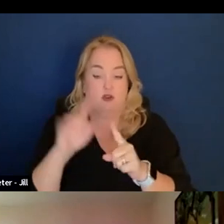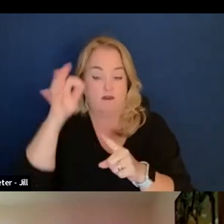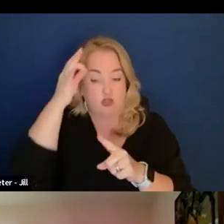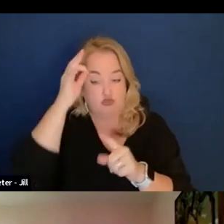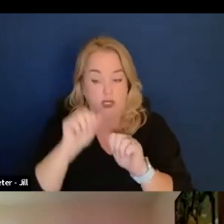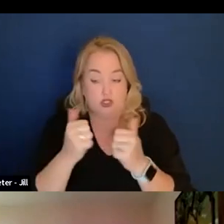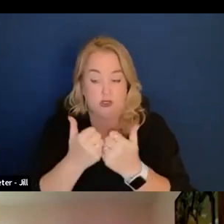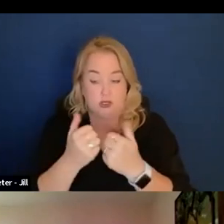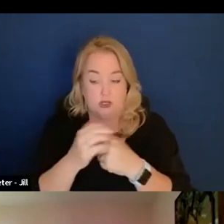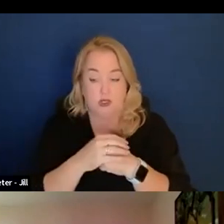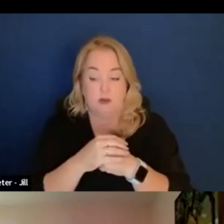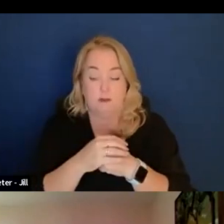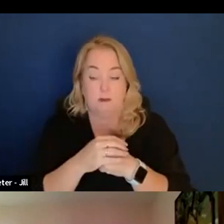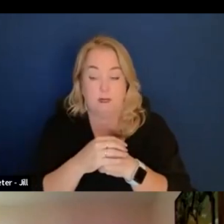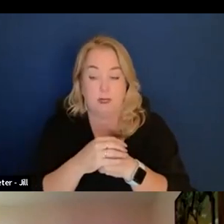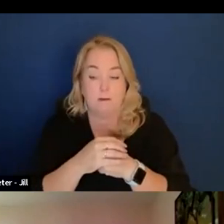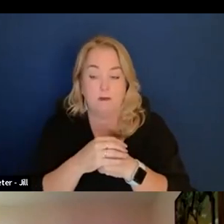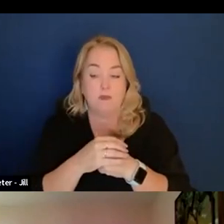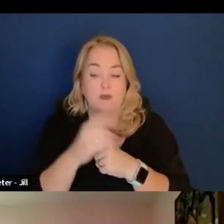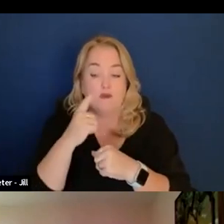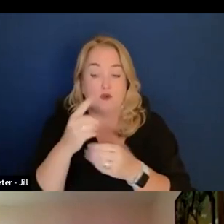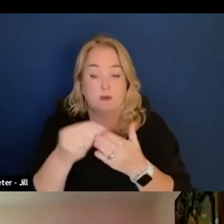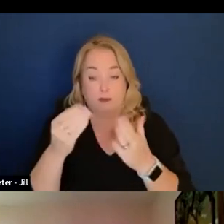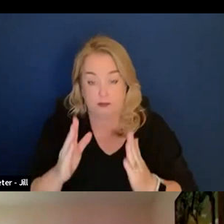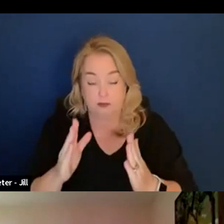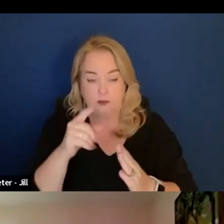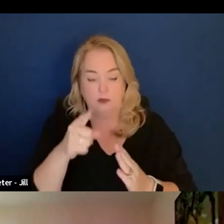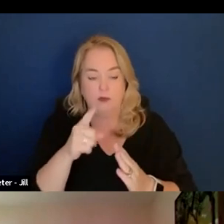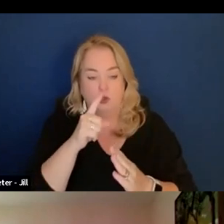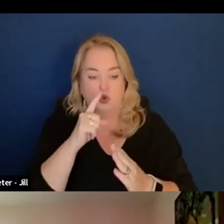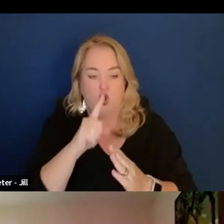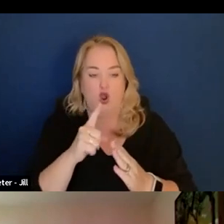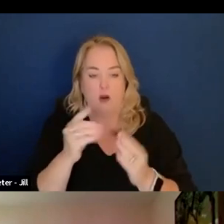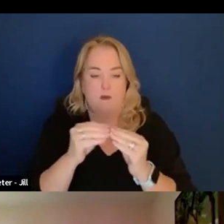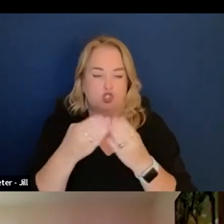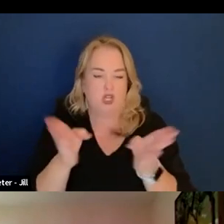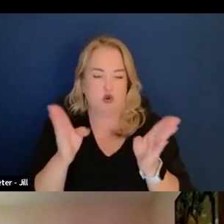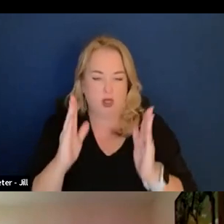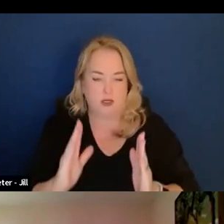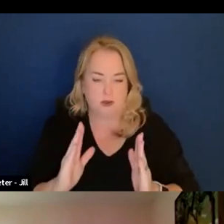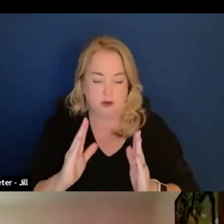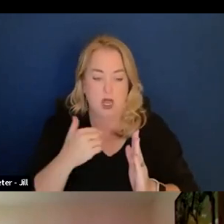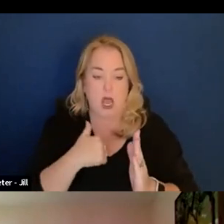And as a buyer, you are a generalist. I bought IT hardware.